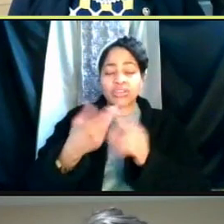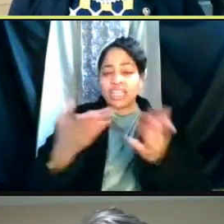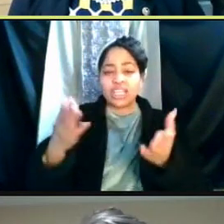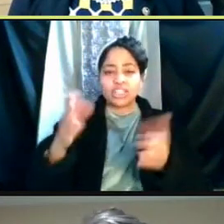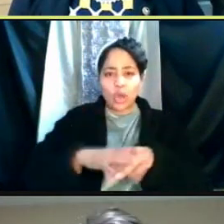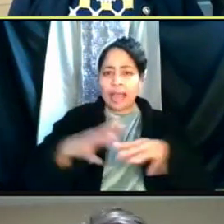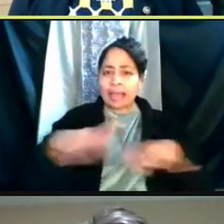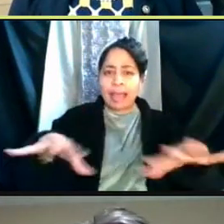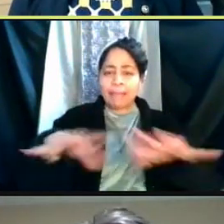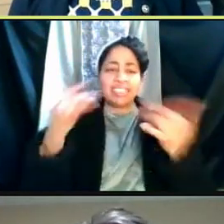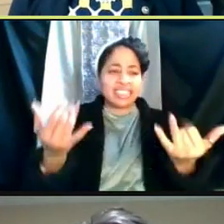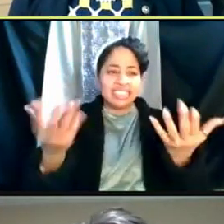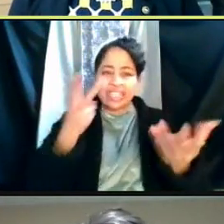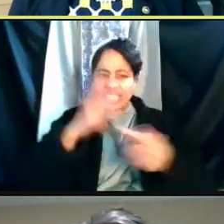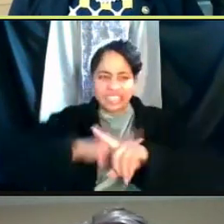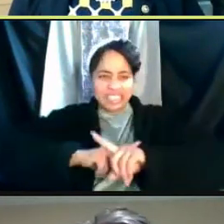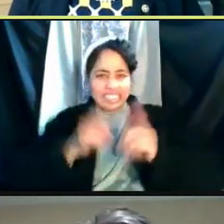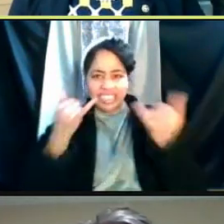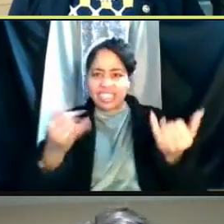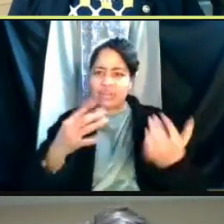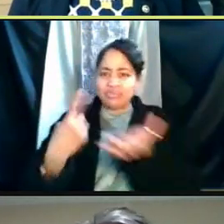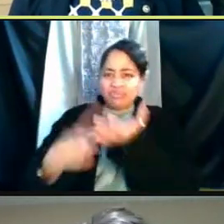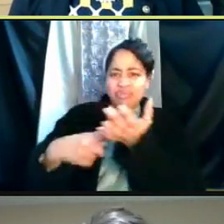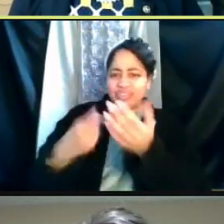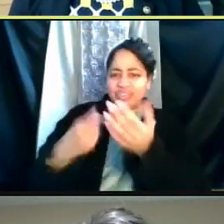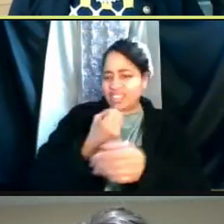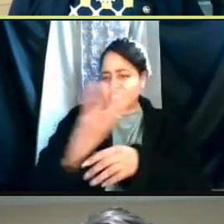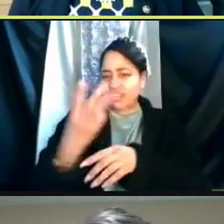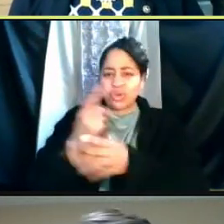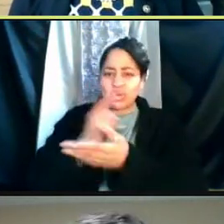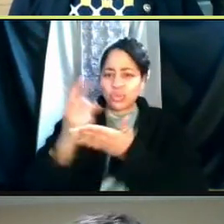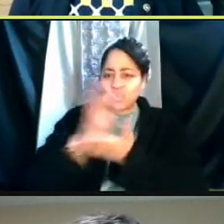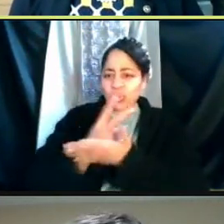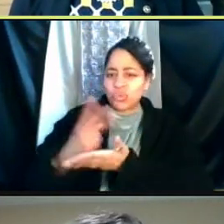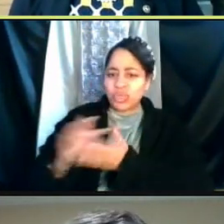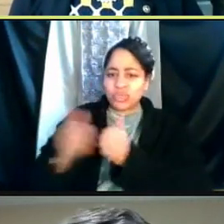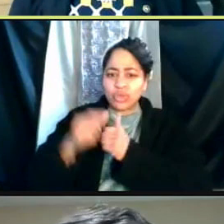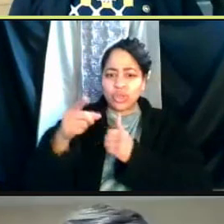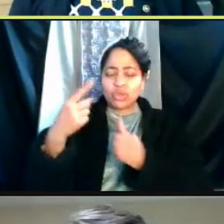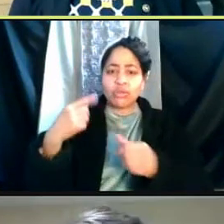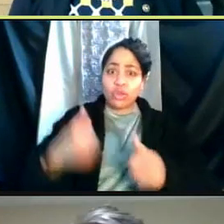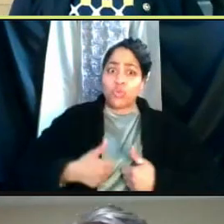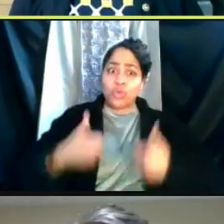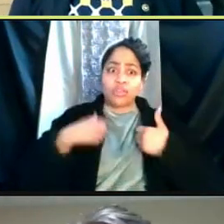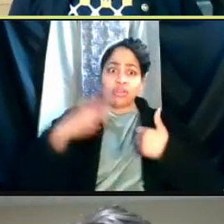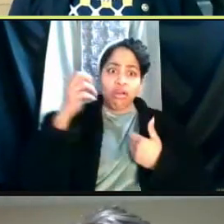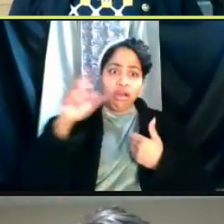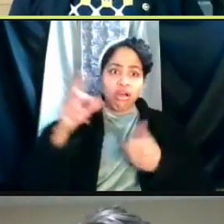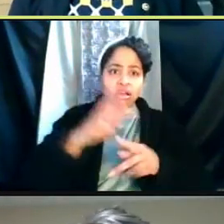and we've talked about this last few weeks with you. The residence halls are pretty empty as opposed to the fall,